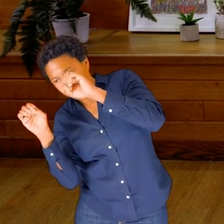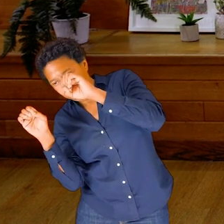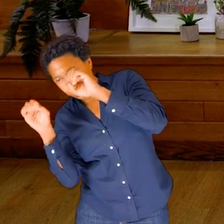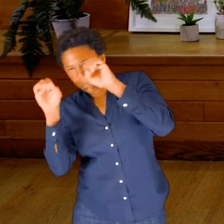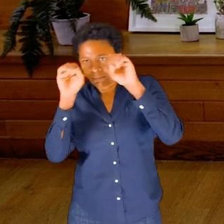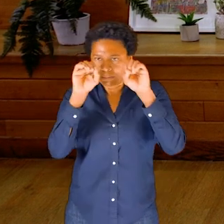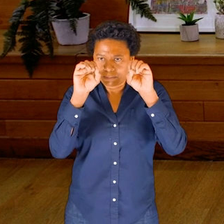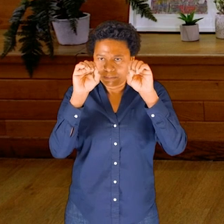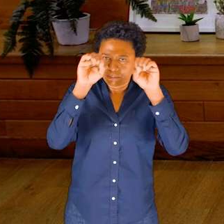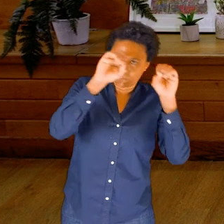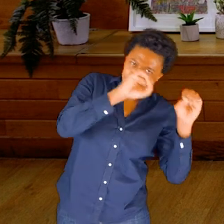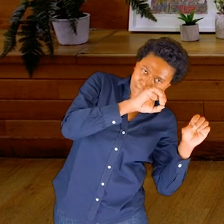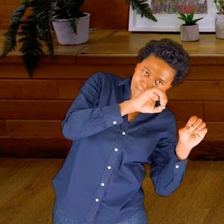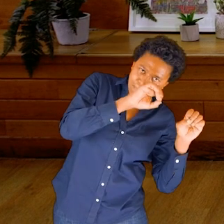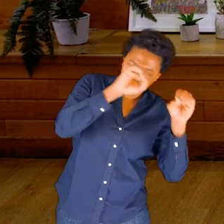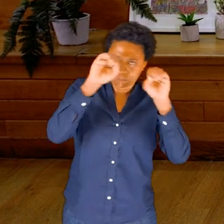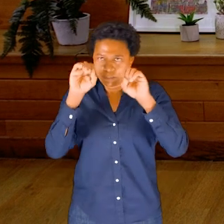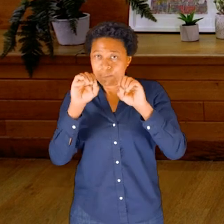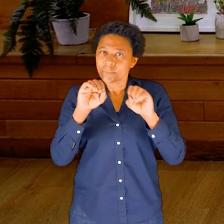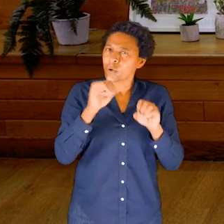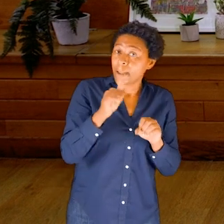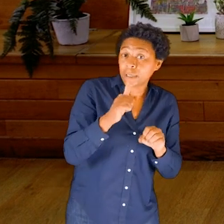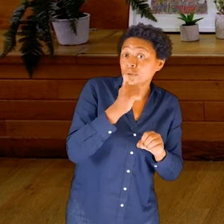So if it’s helpful, take another mouthful of water.